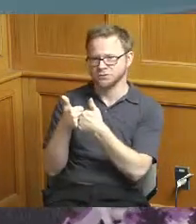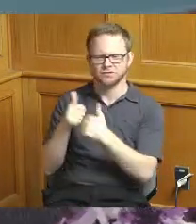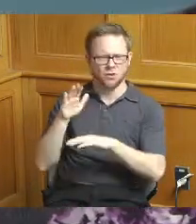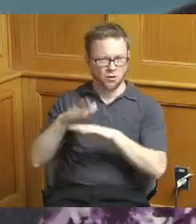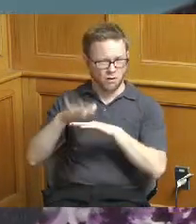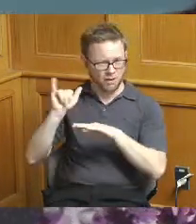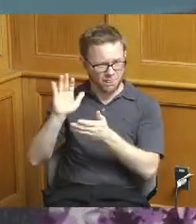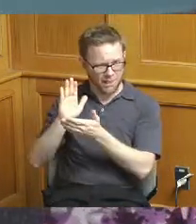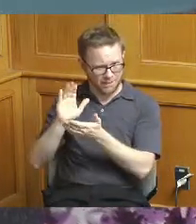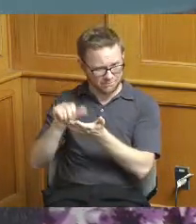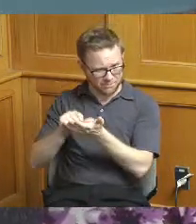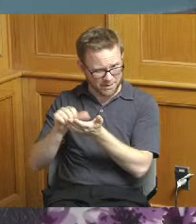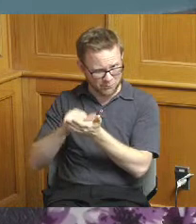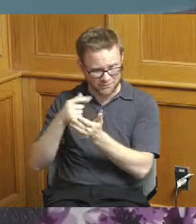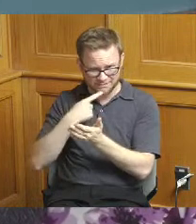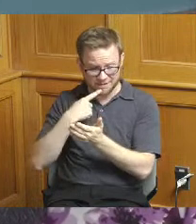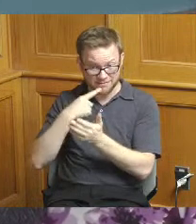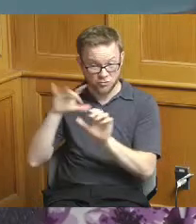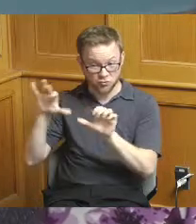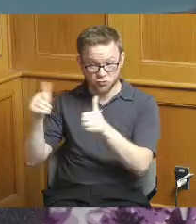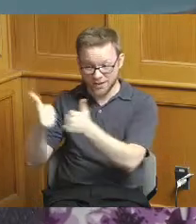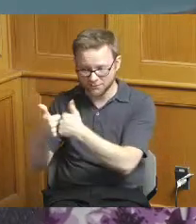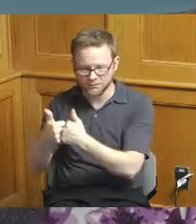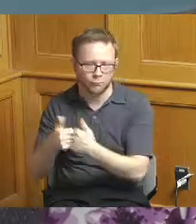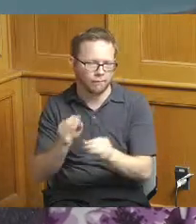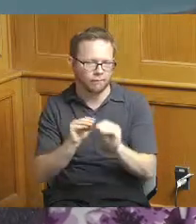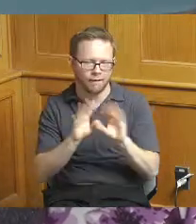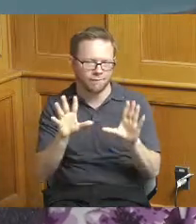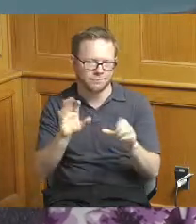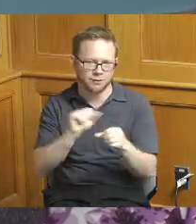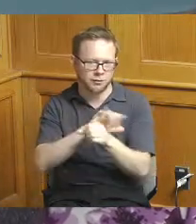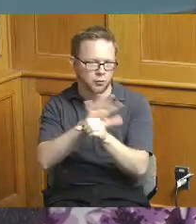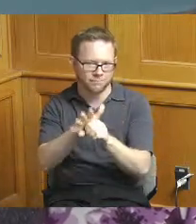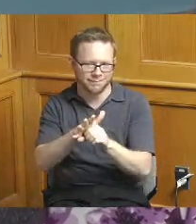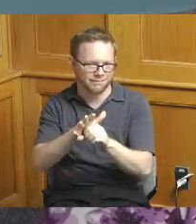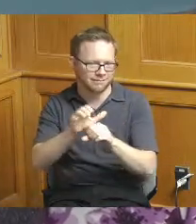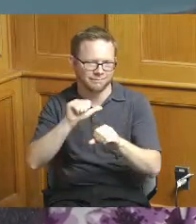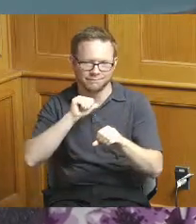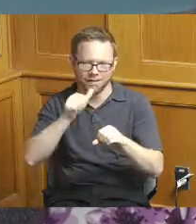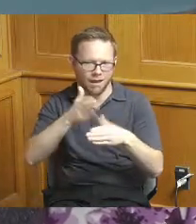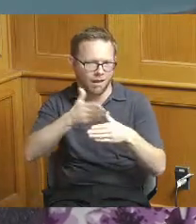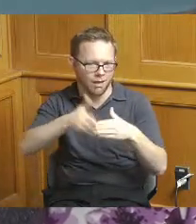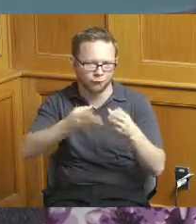have been addressed obviously cover 19 is not over so you can't address that you know here